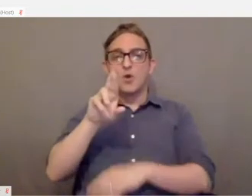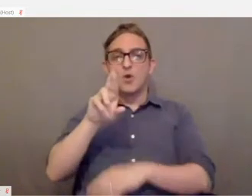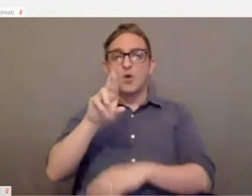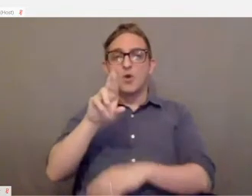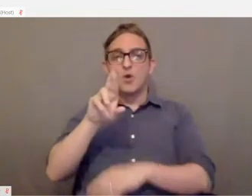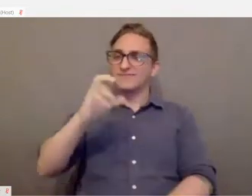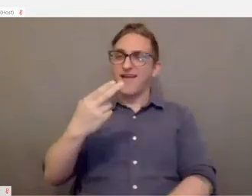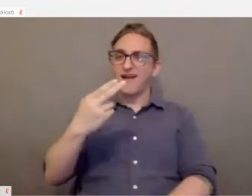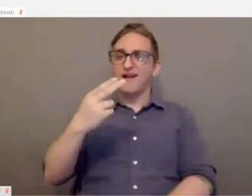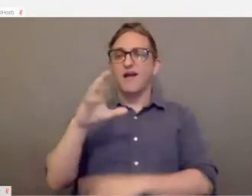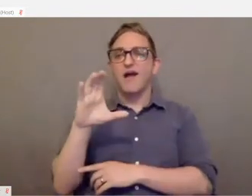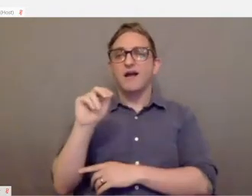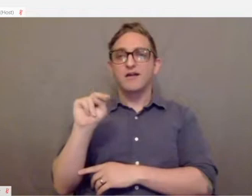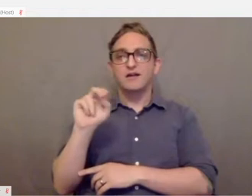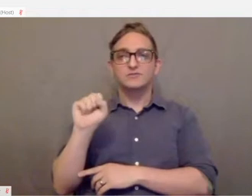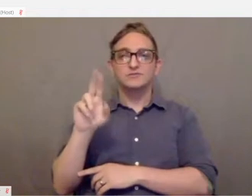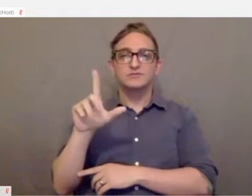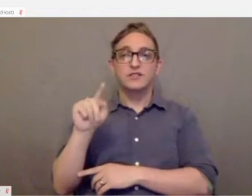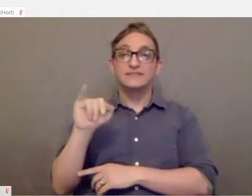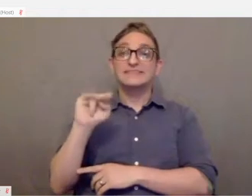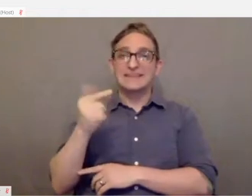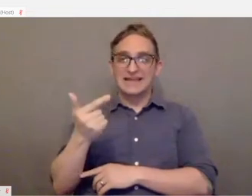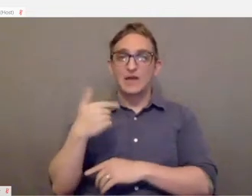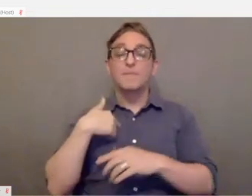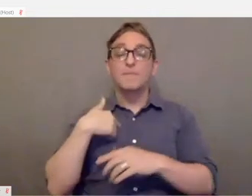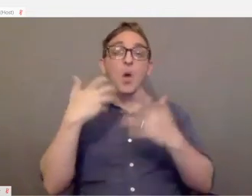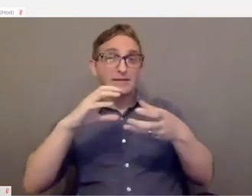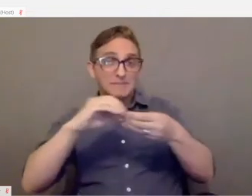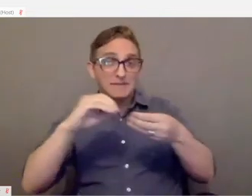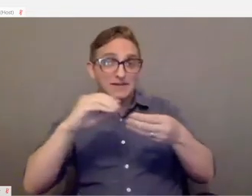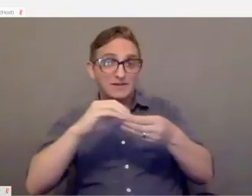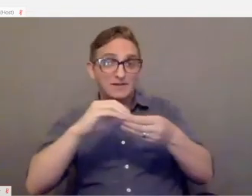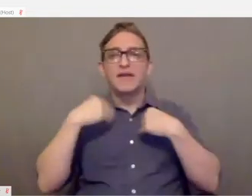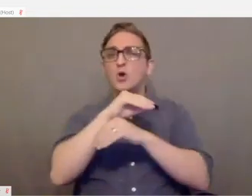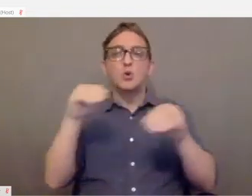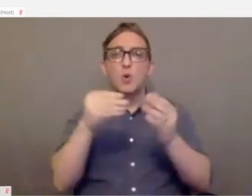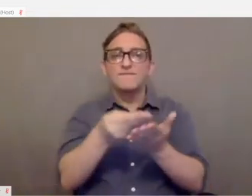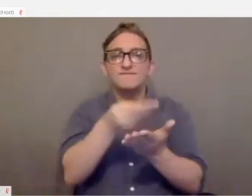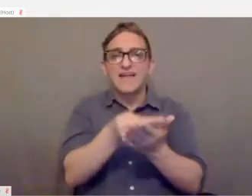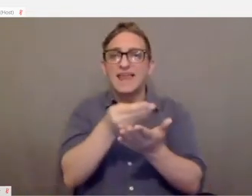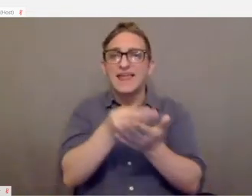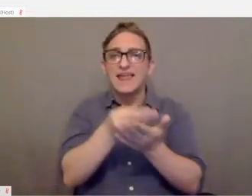And I wanted to start off by mentioning I have no relevant financial relationships or